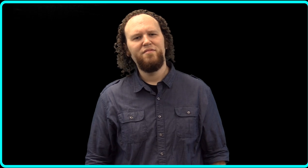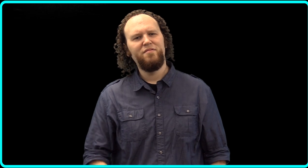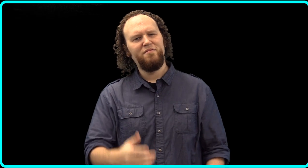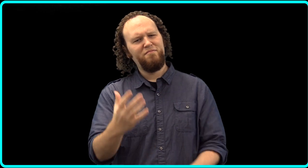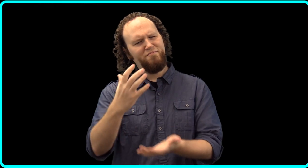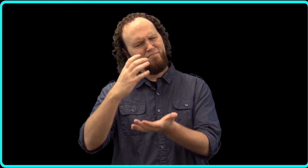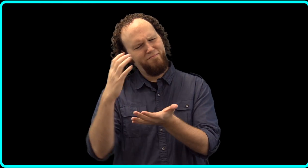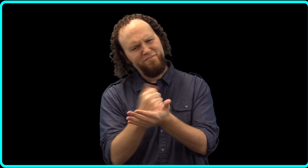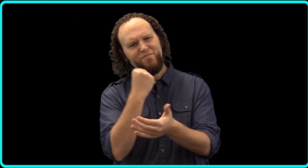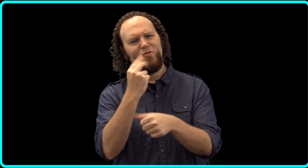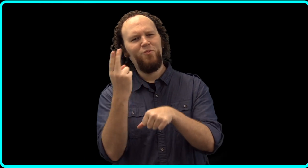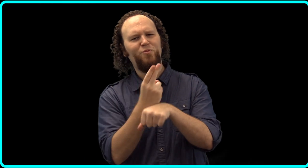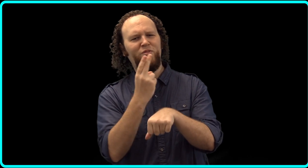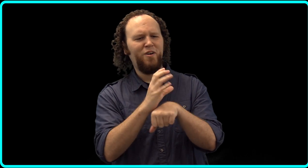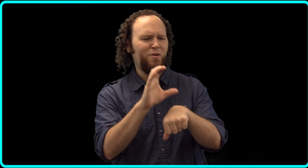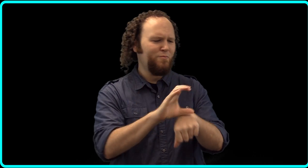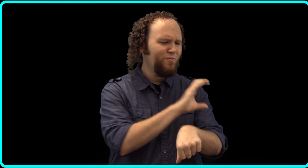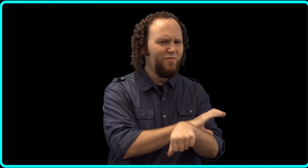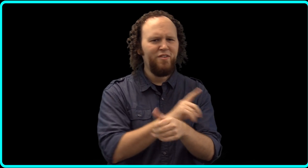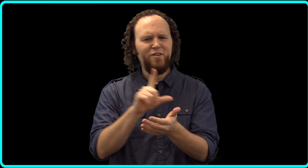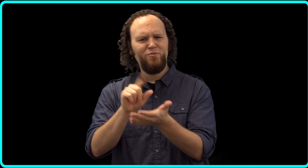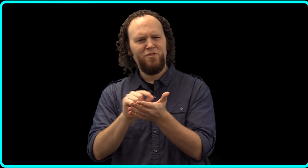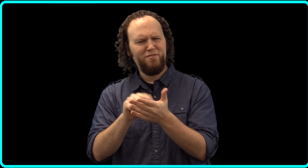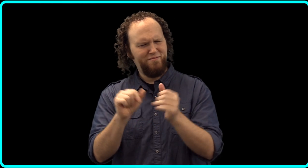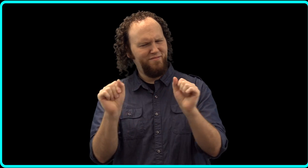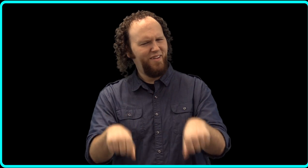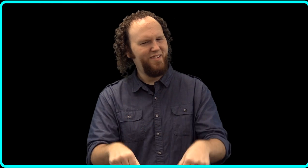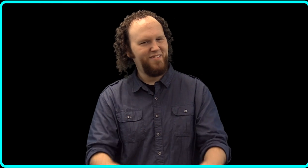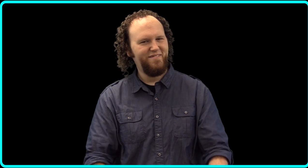Our computers and printers are ready for you to use!